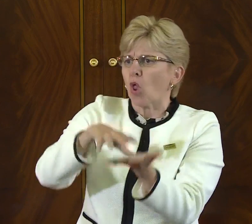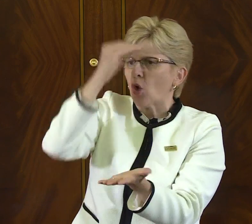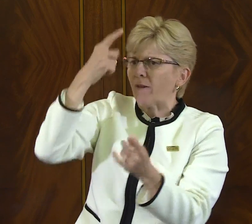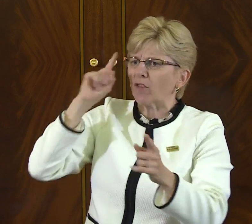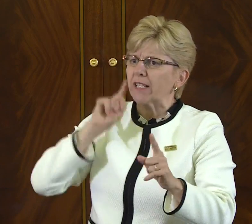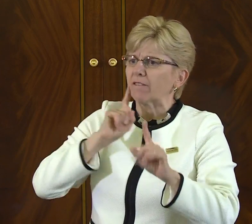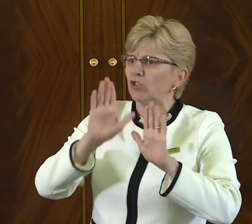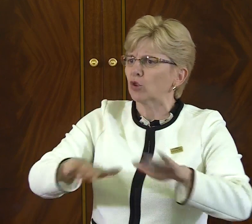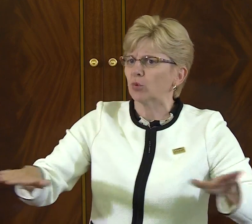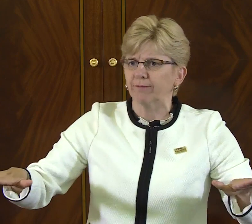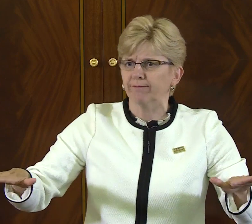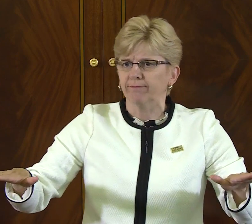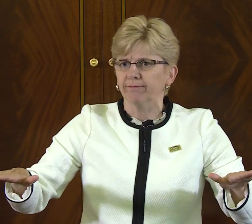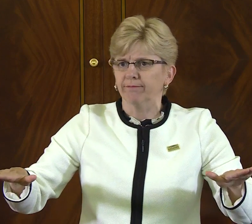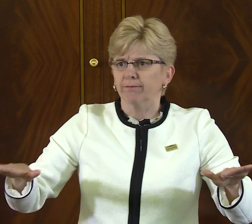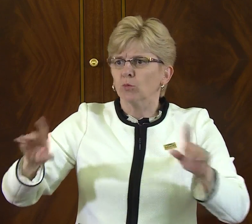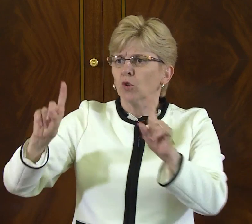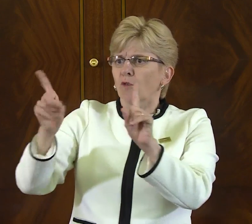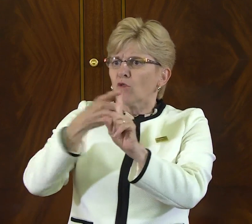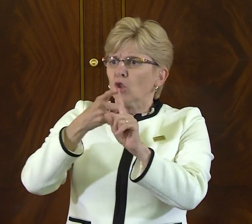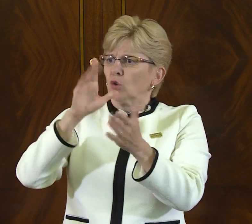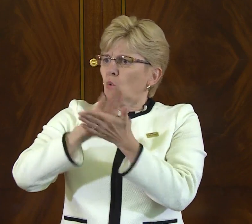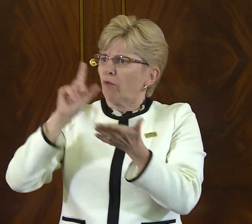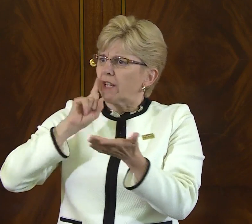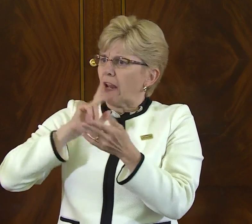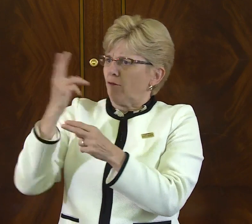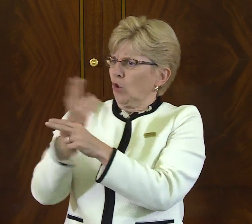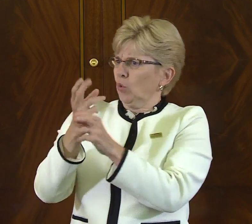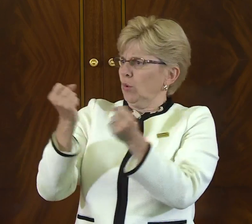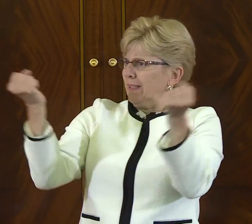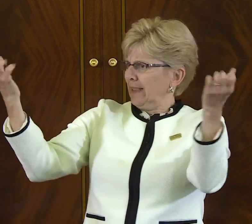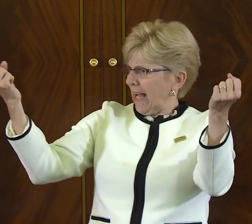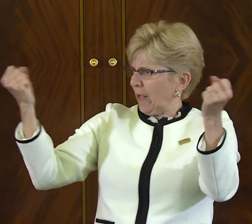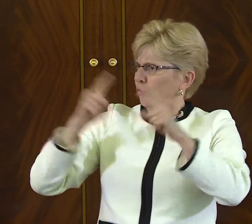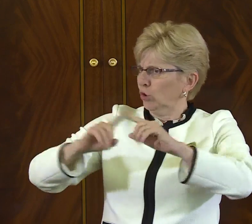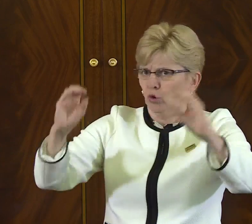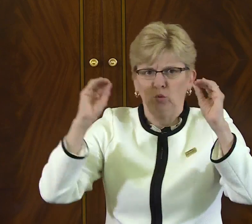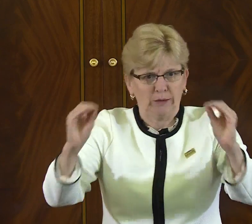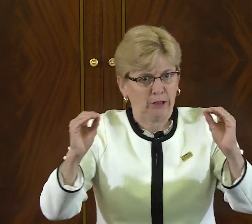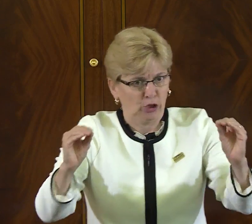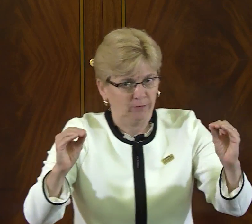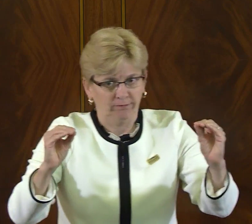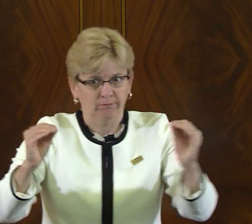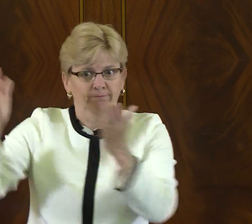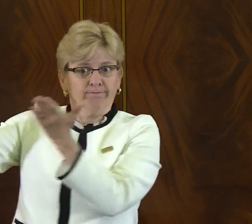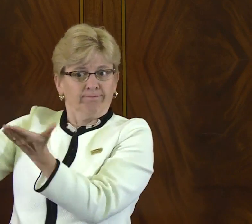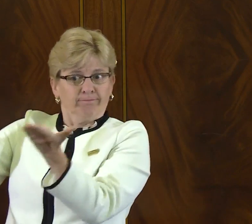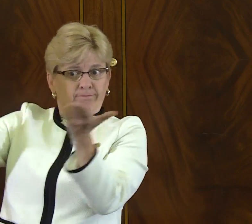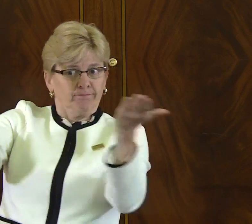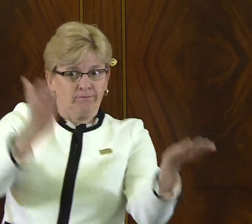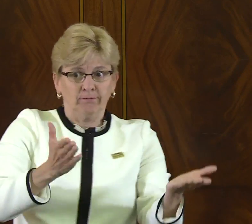that visual language was very important in the instruction of deaf children, and the School for the Deaf using American sign language